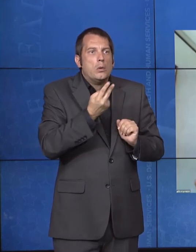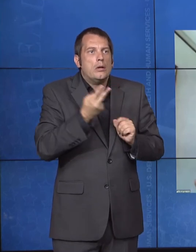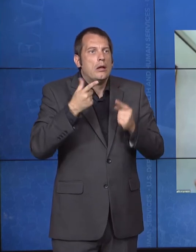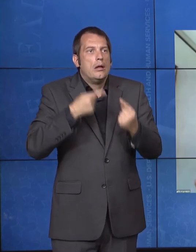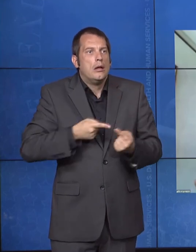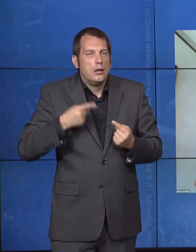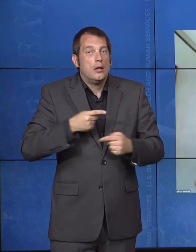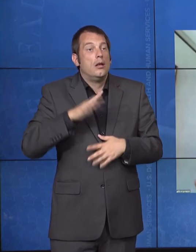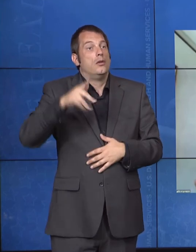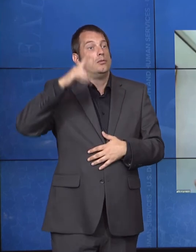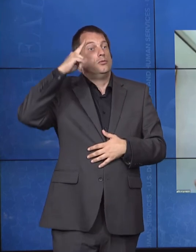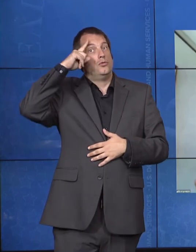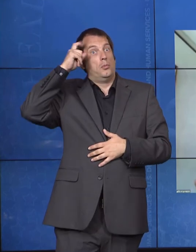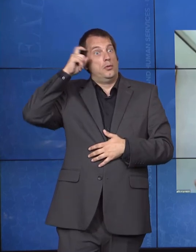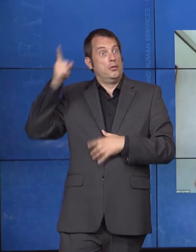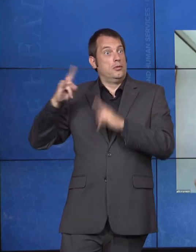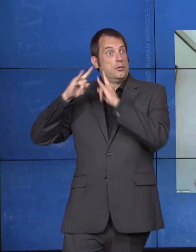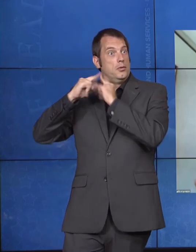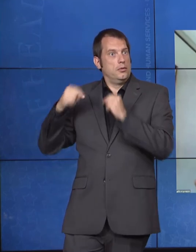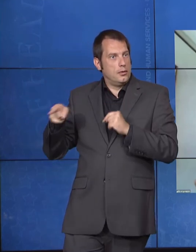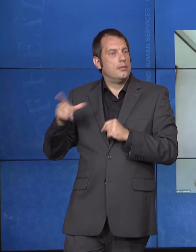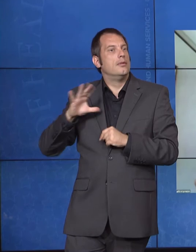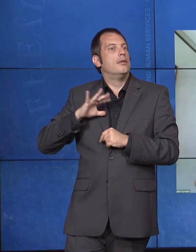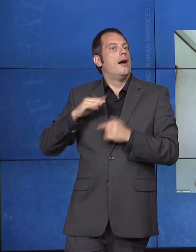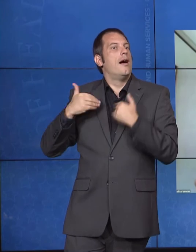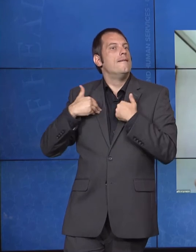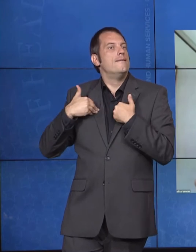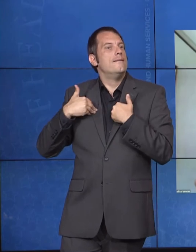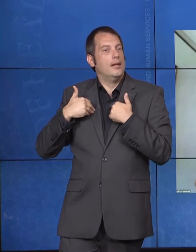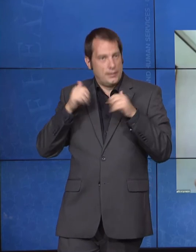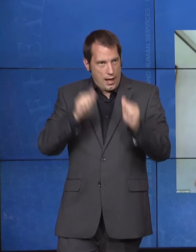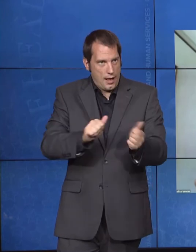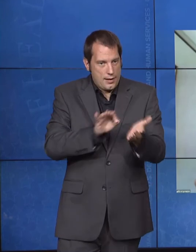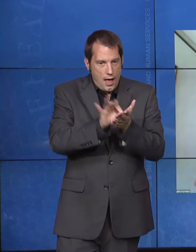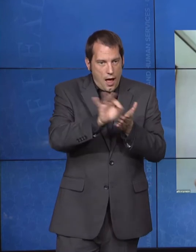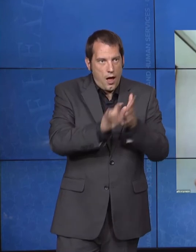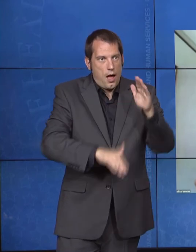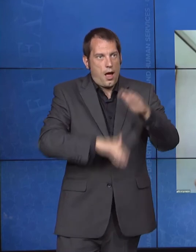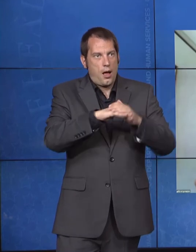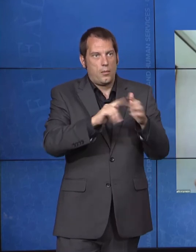counting to 20. We're ready for kindergarten. And Head Start is ready for them.